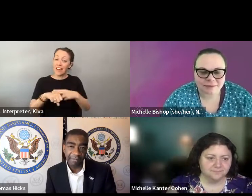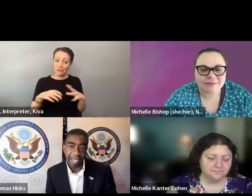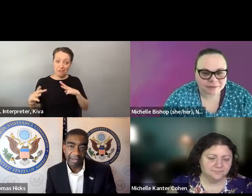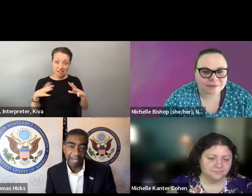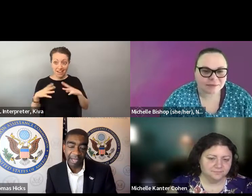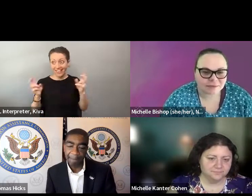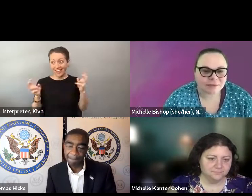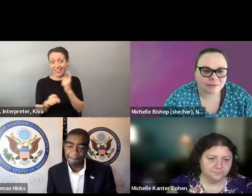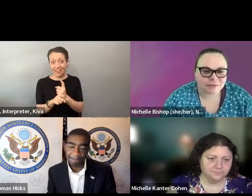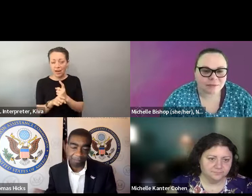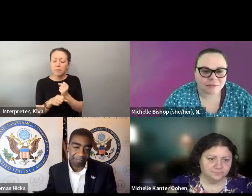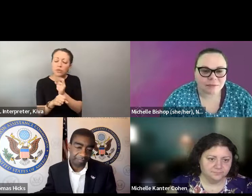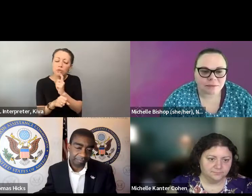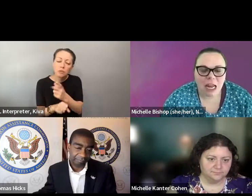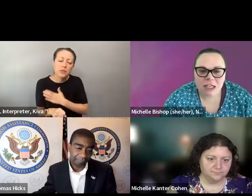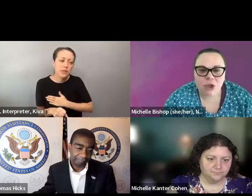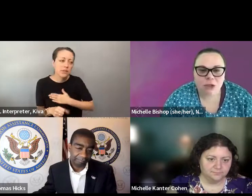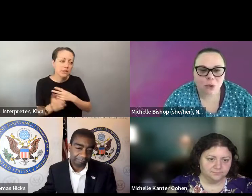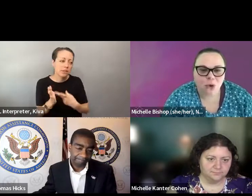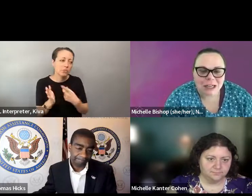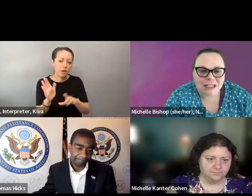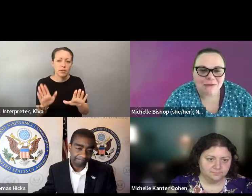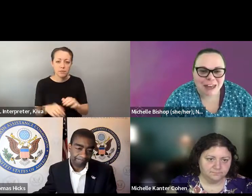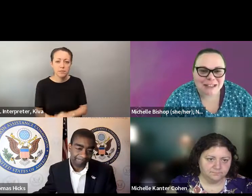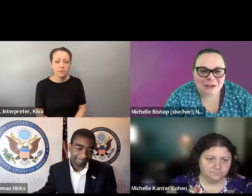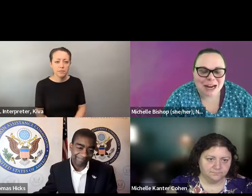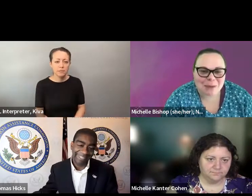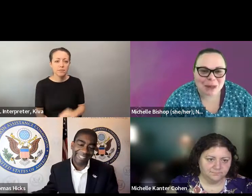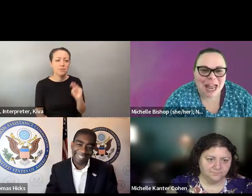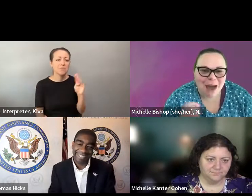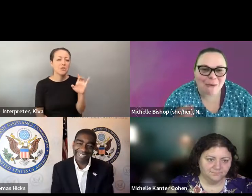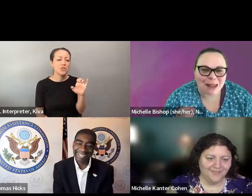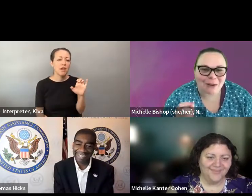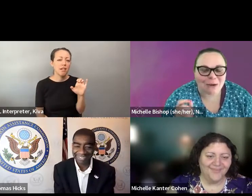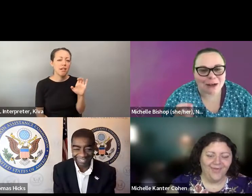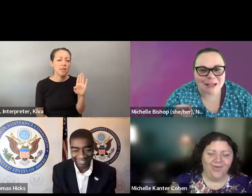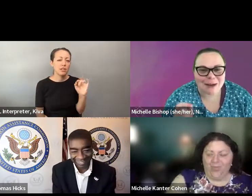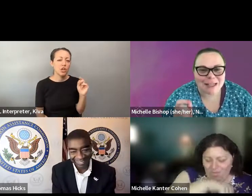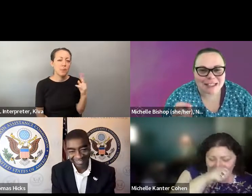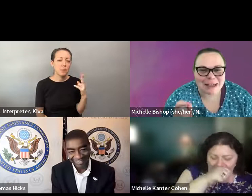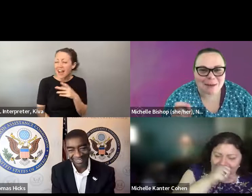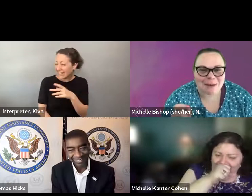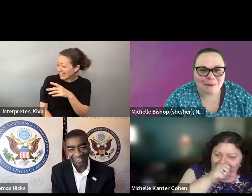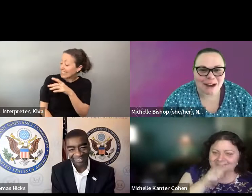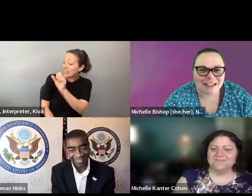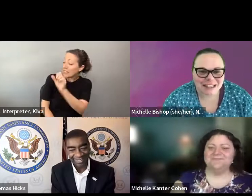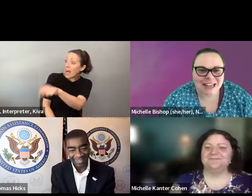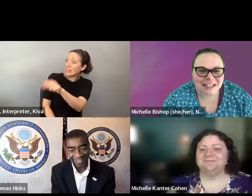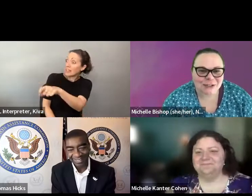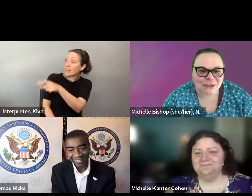your registration is up to date. So since it's a national day to make sure that you have that done.